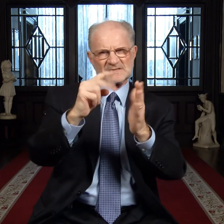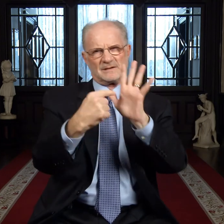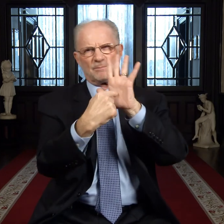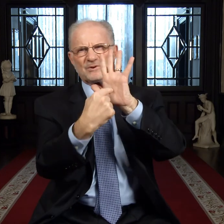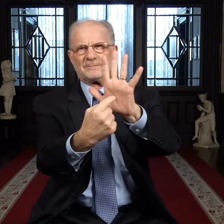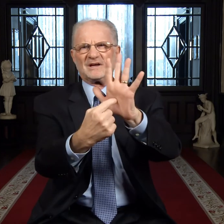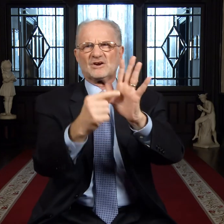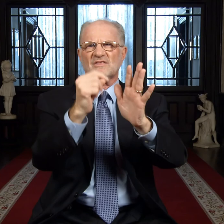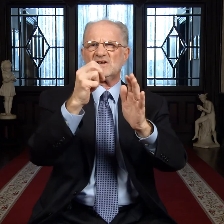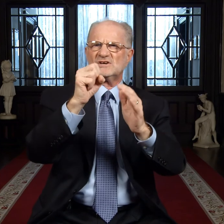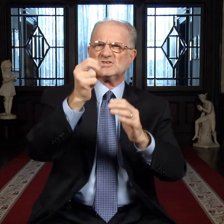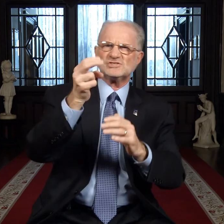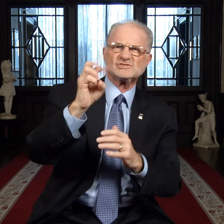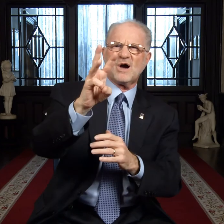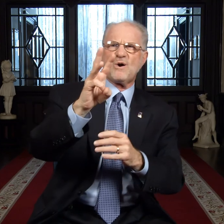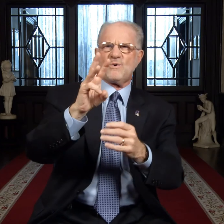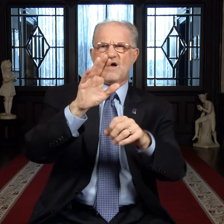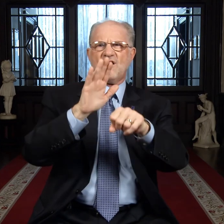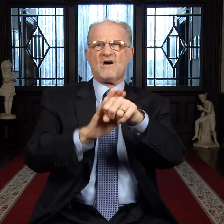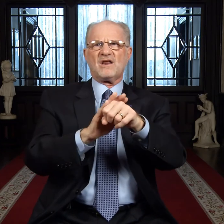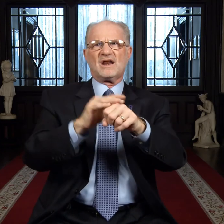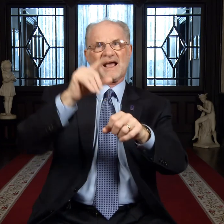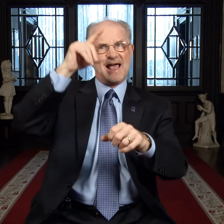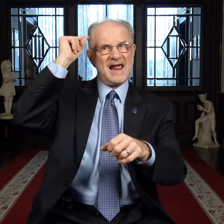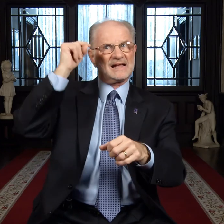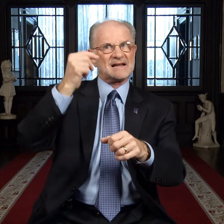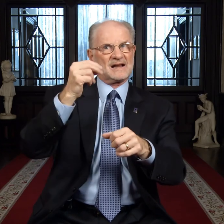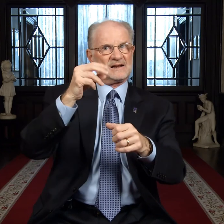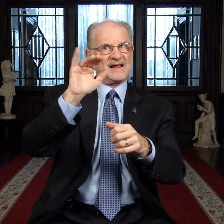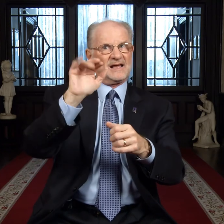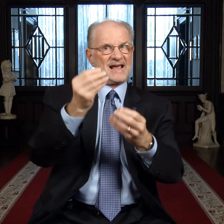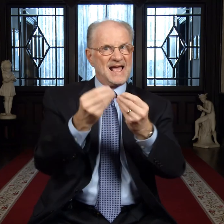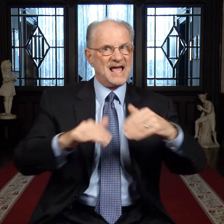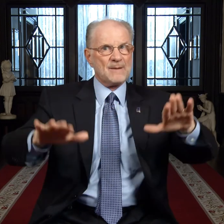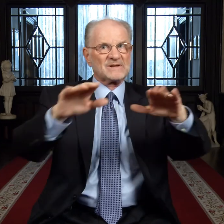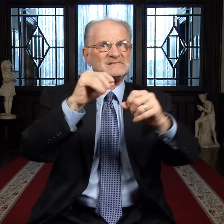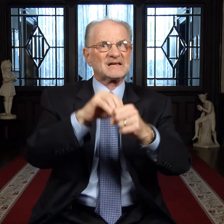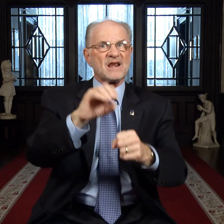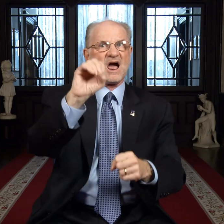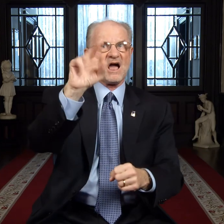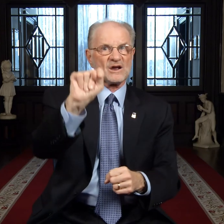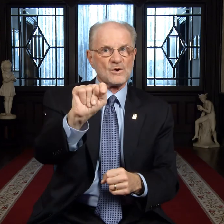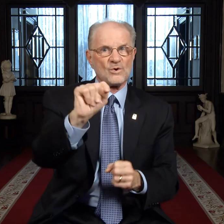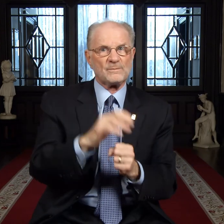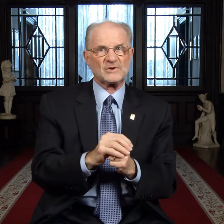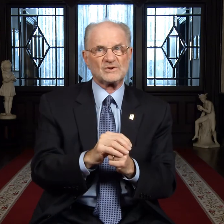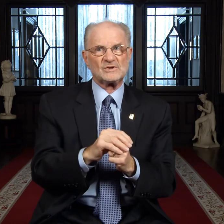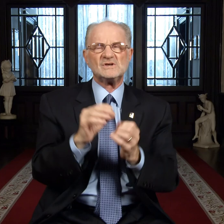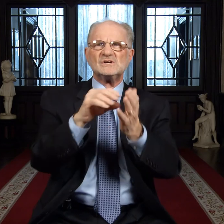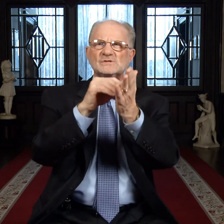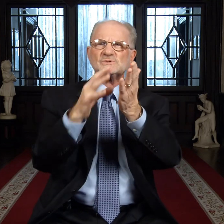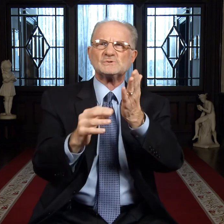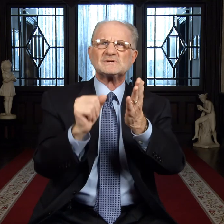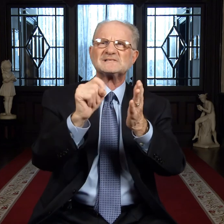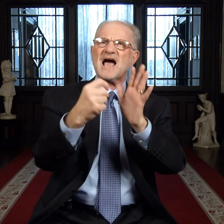MTV University premiered the show on the Gallaudet campus in October.